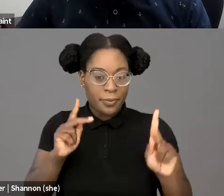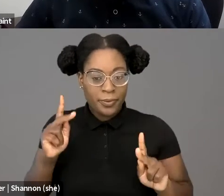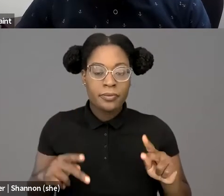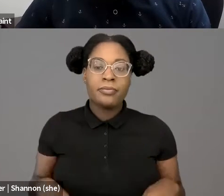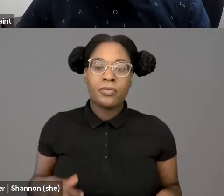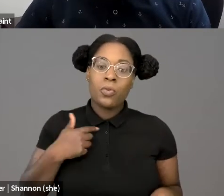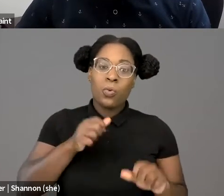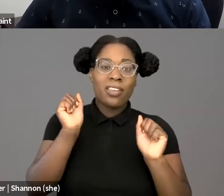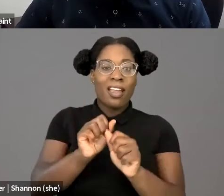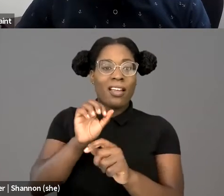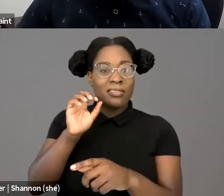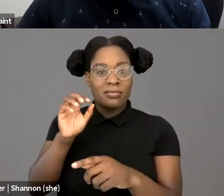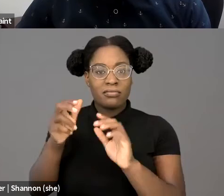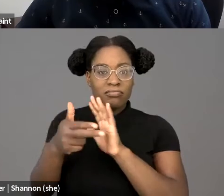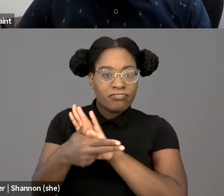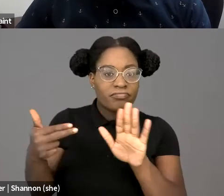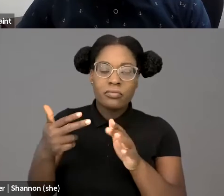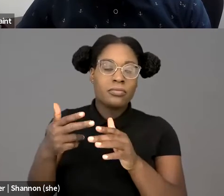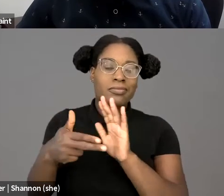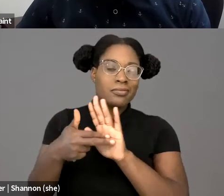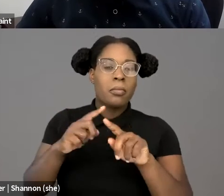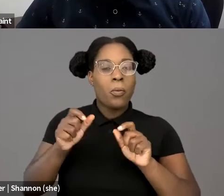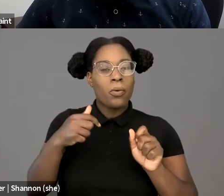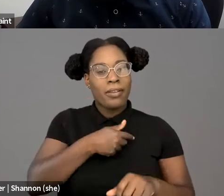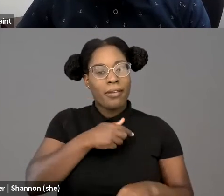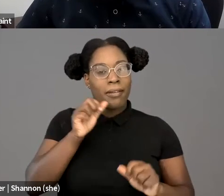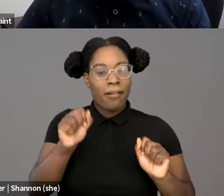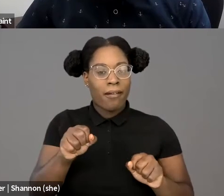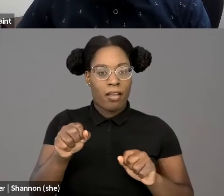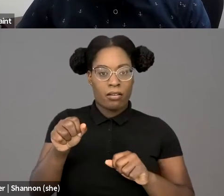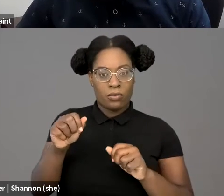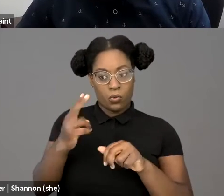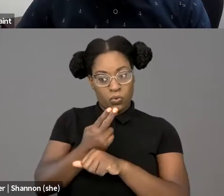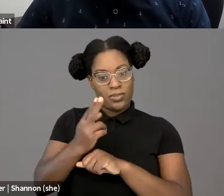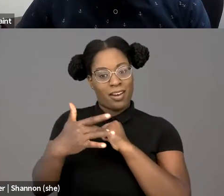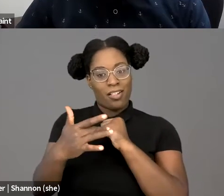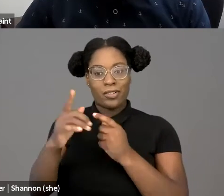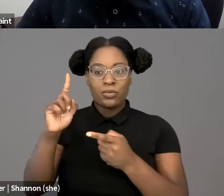or a trespasser attempting to get into the Capitol building, or a US Senator, a mugger looking for his next victim,